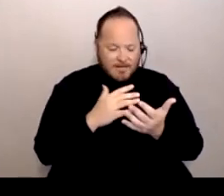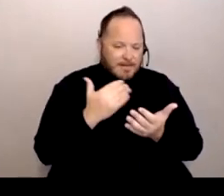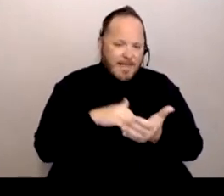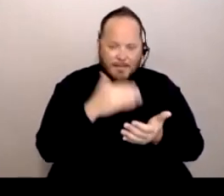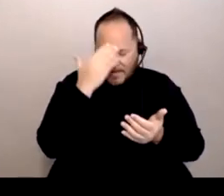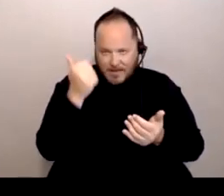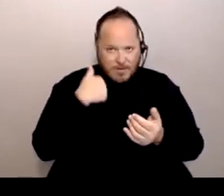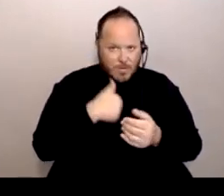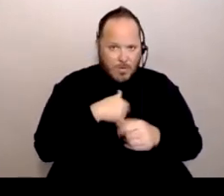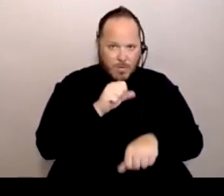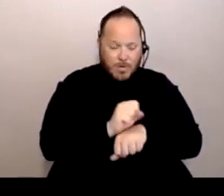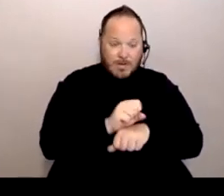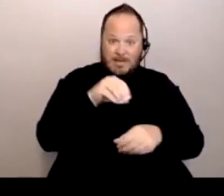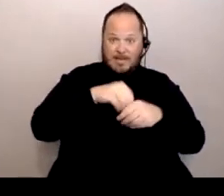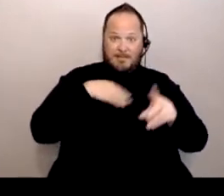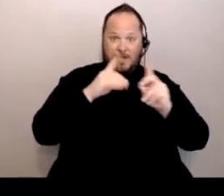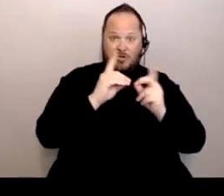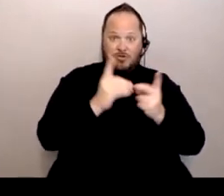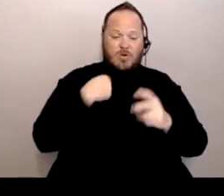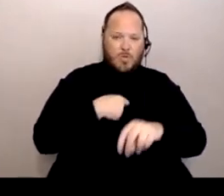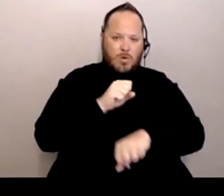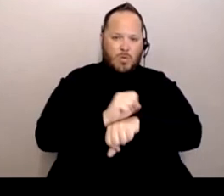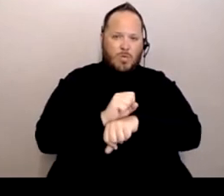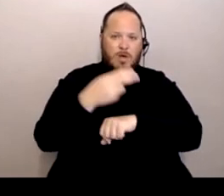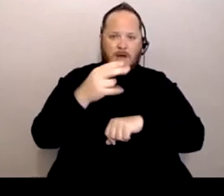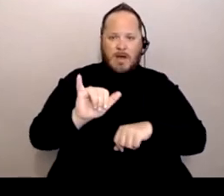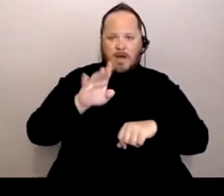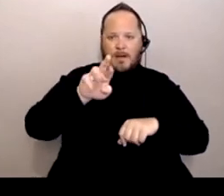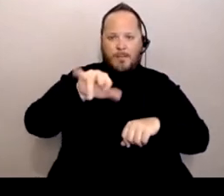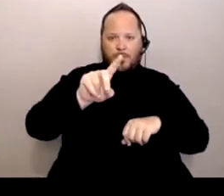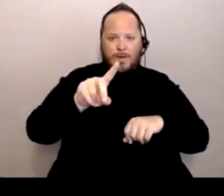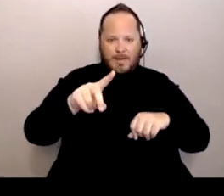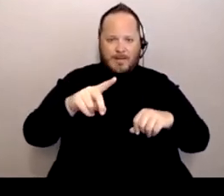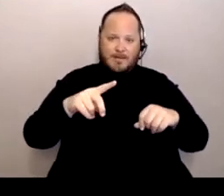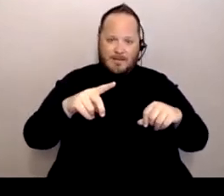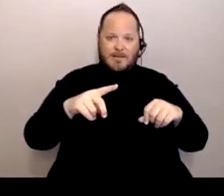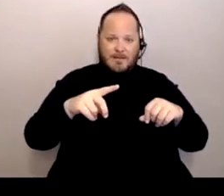in my district, we're working in a hybrid so it's kind of hard to do.